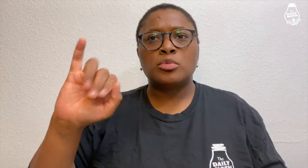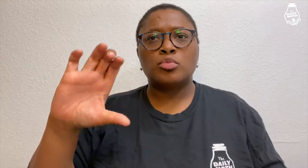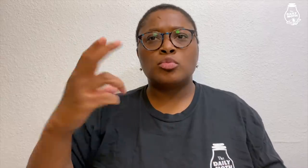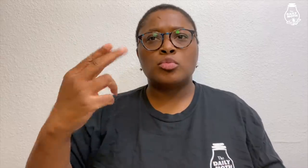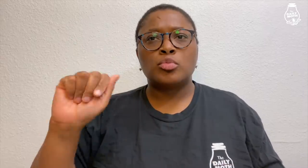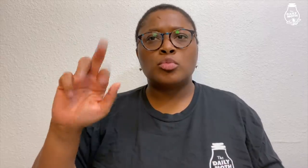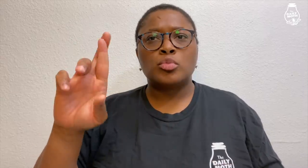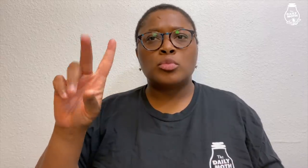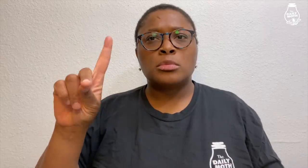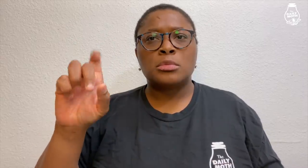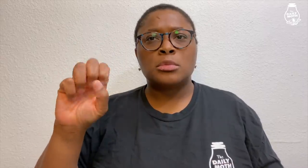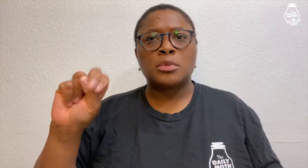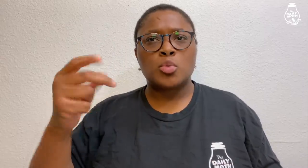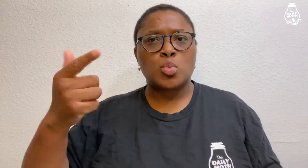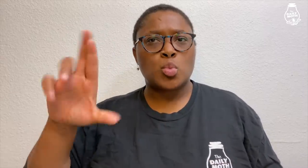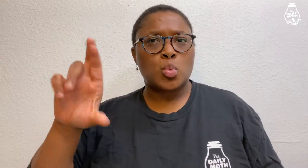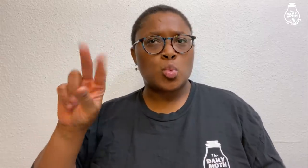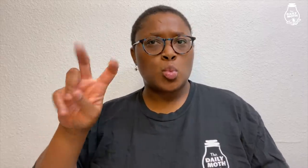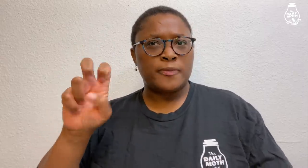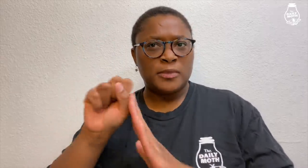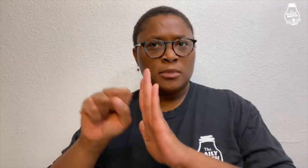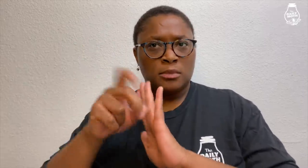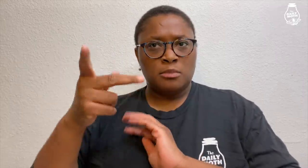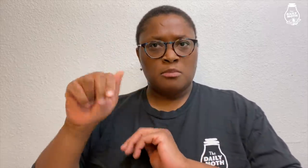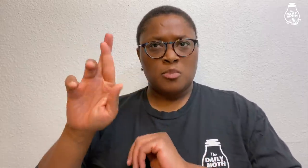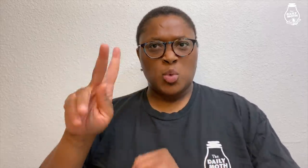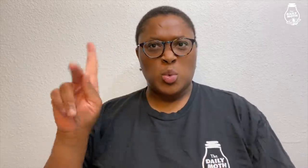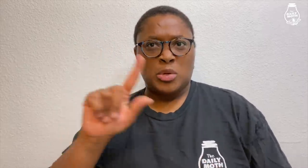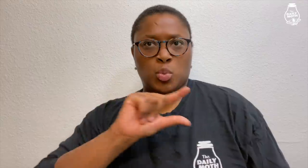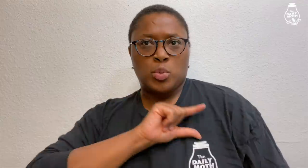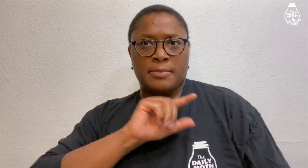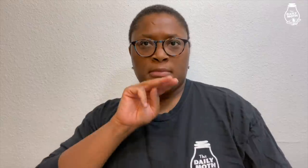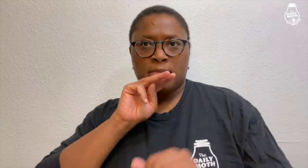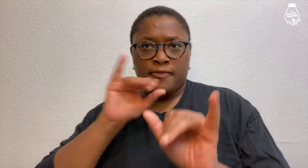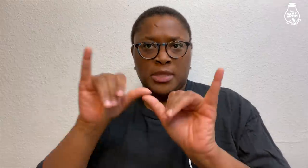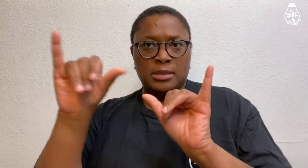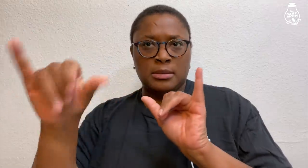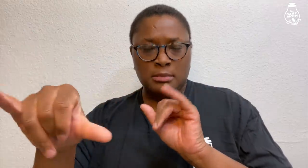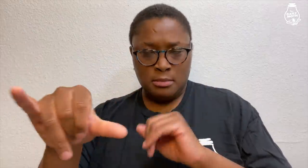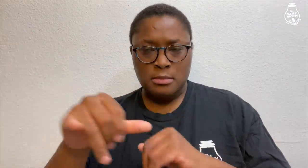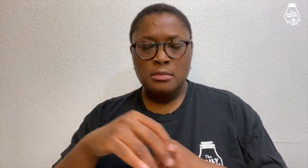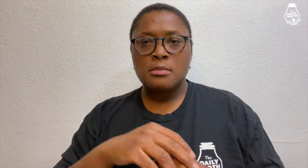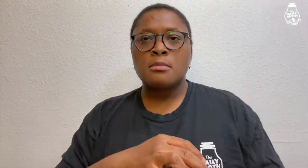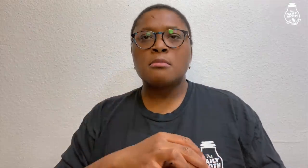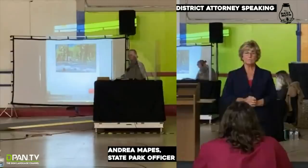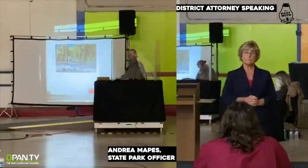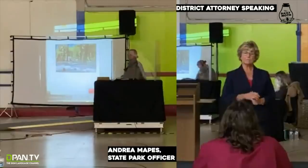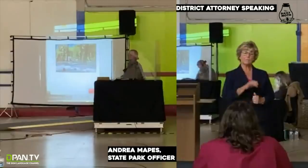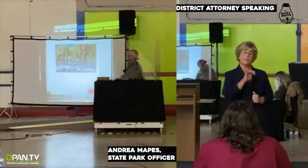Richardson Grove State Park, where Grant and Mavrick stayed.